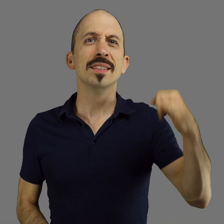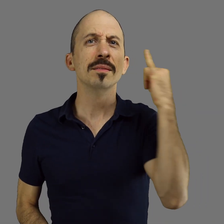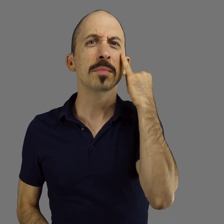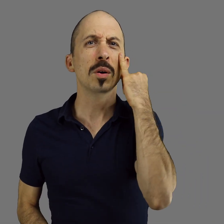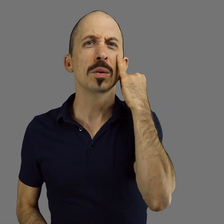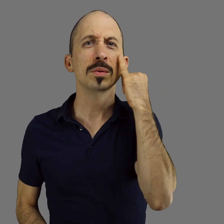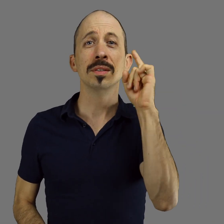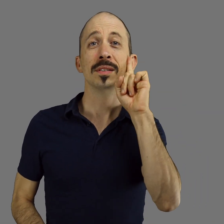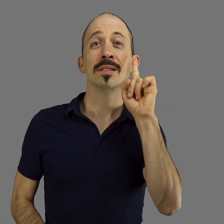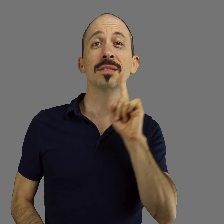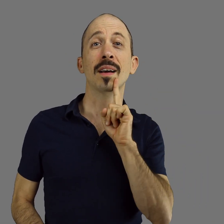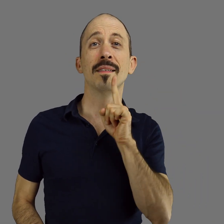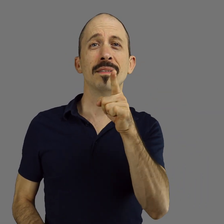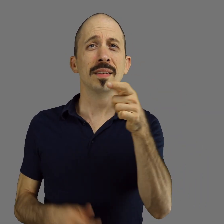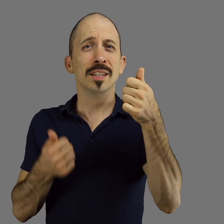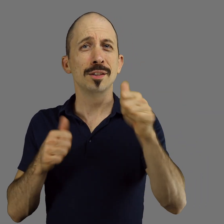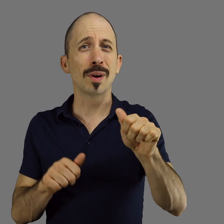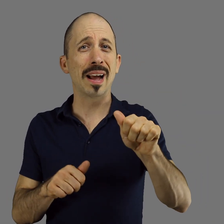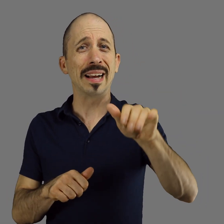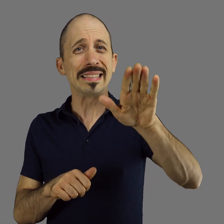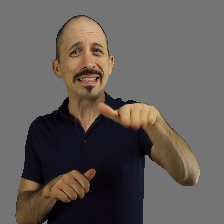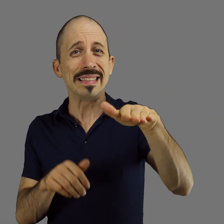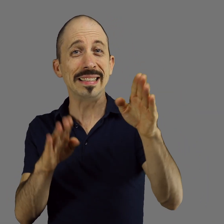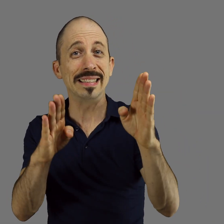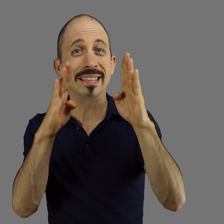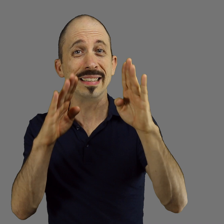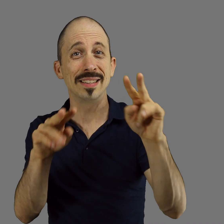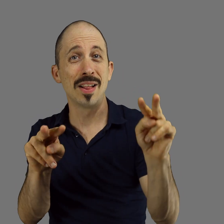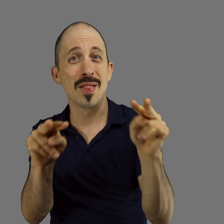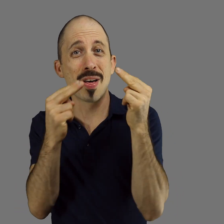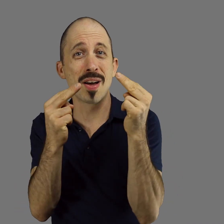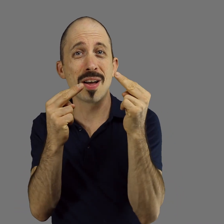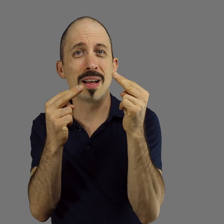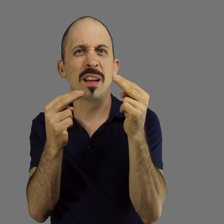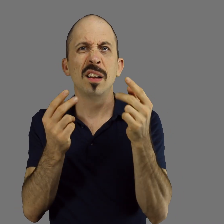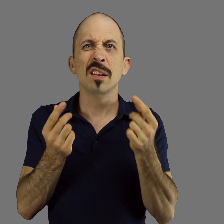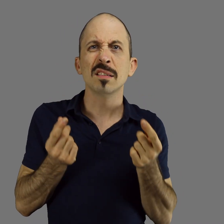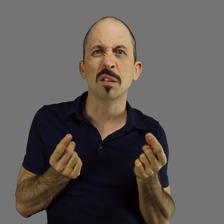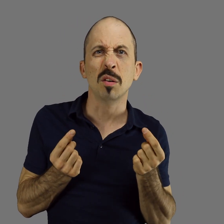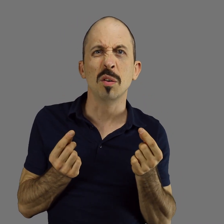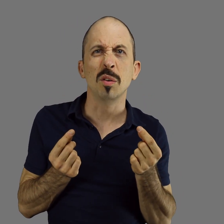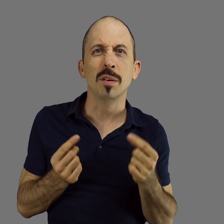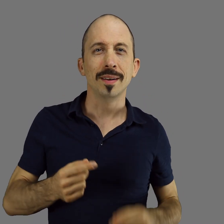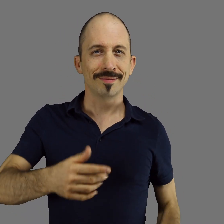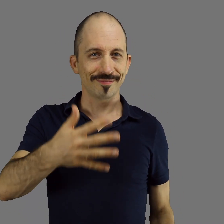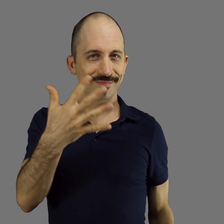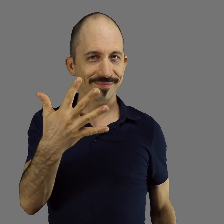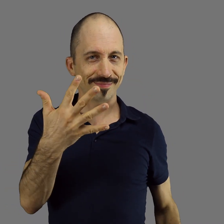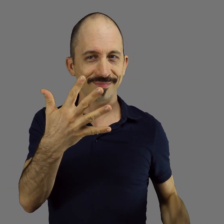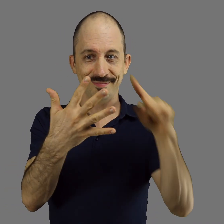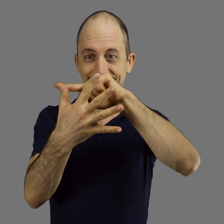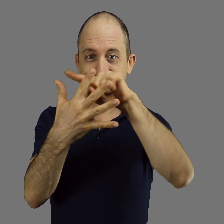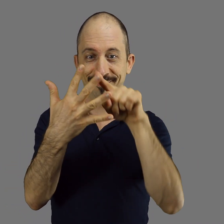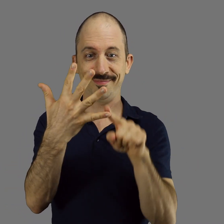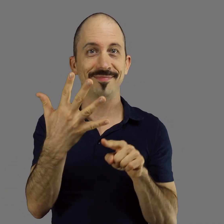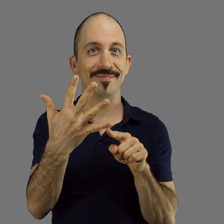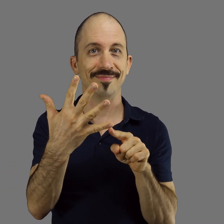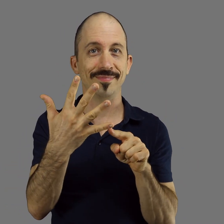Suppose you tried to get the attention of a Deaf person. What should you do? Here are 5 tips.